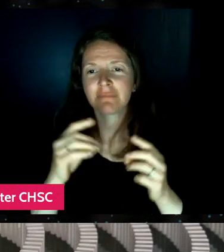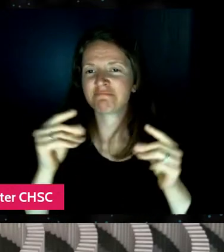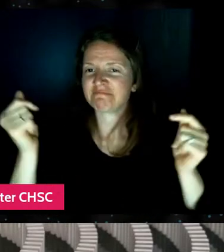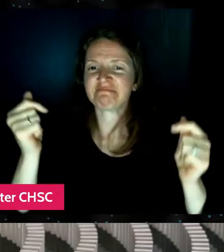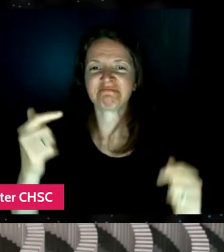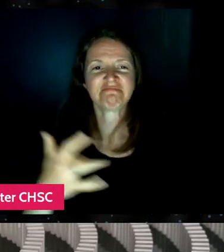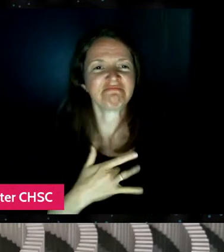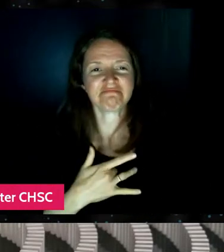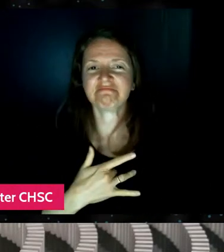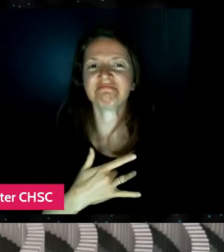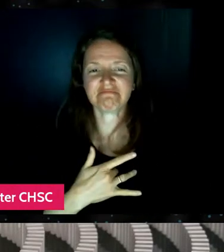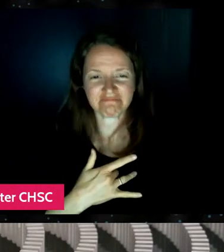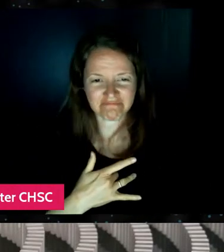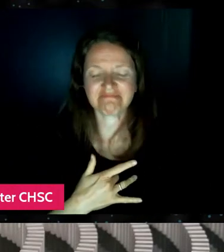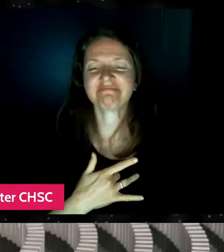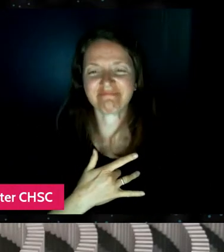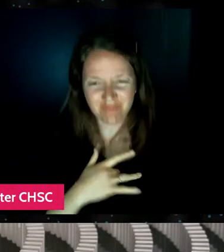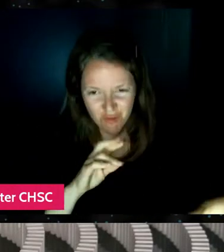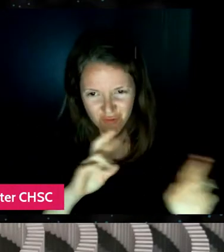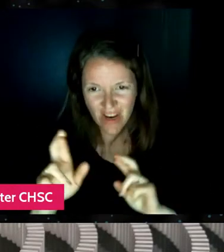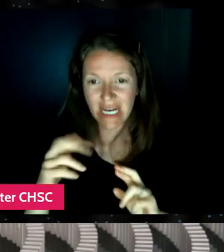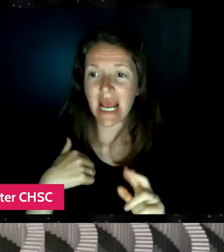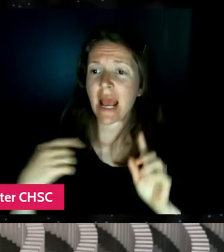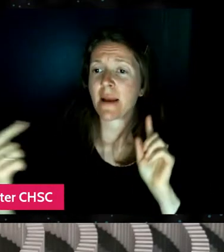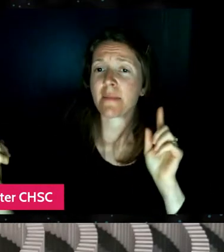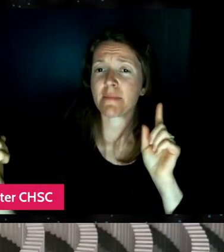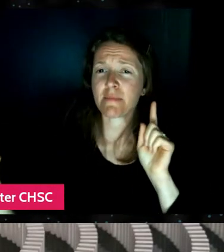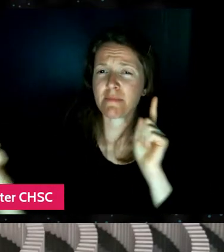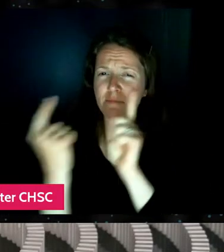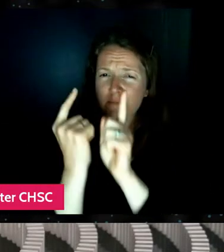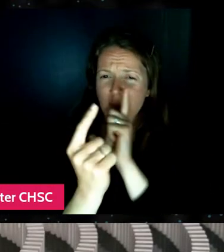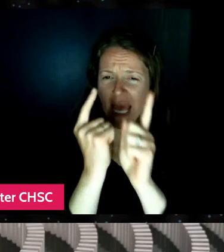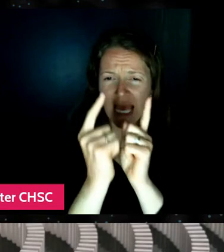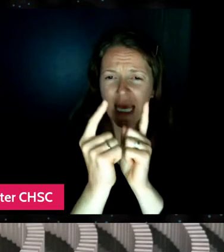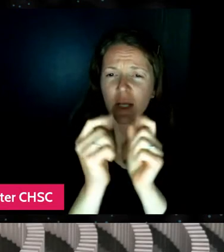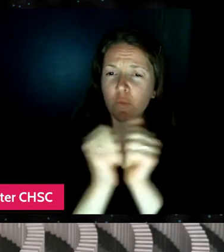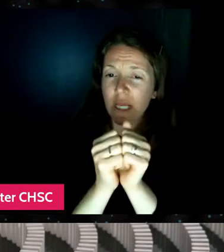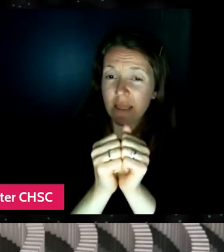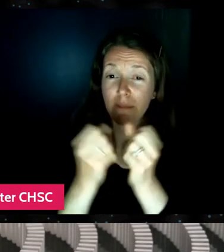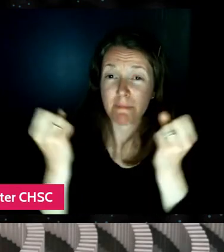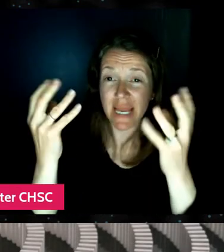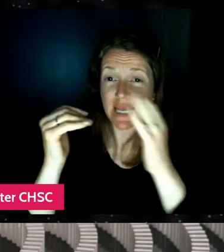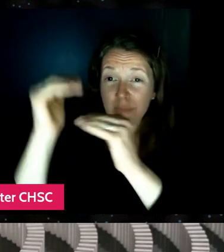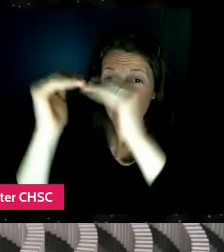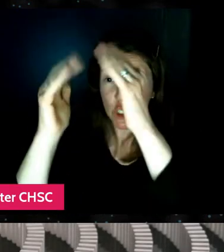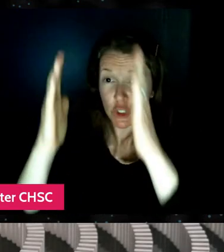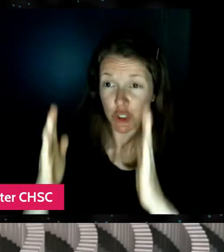when I met up with a bunch of builders at a large event and that was the first time